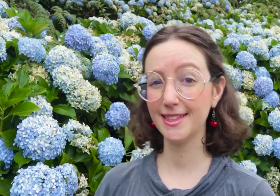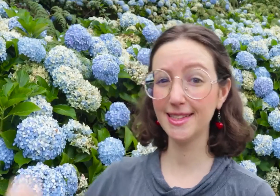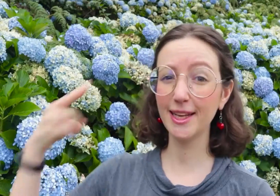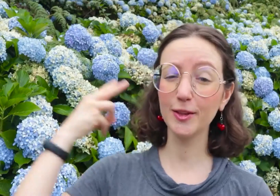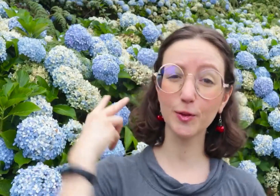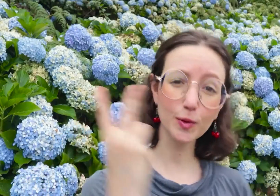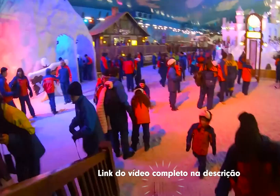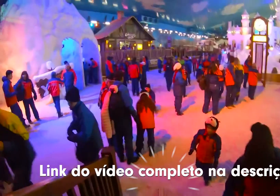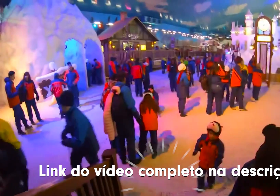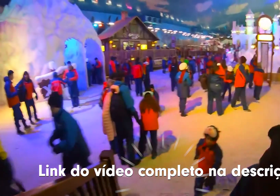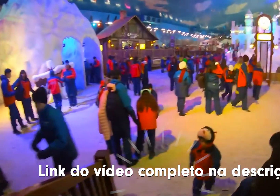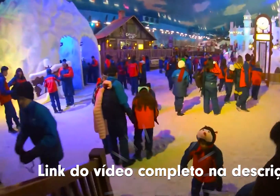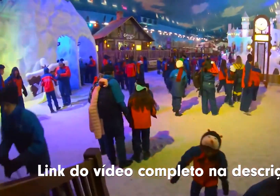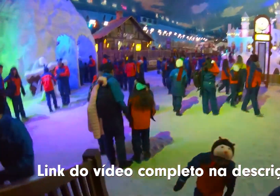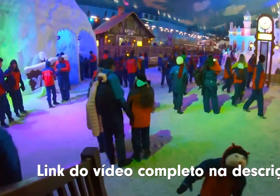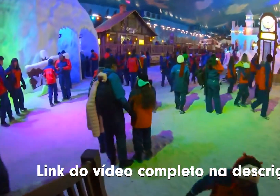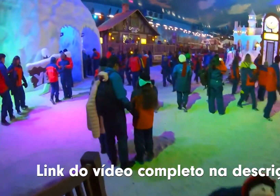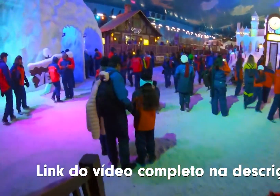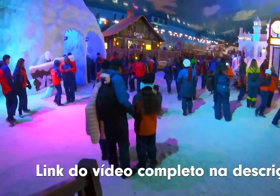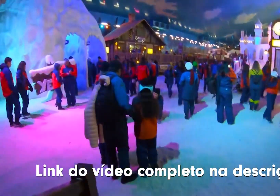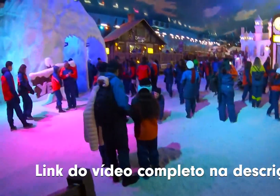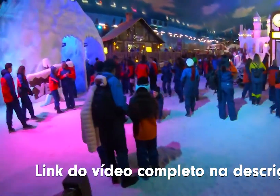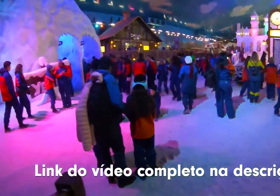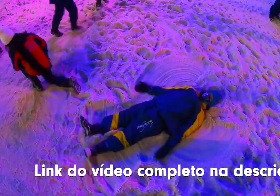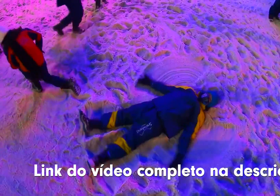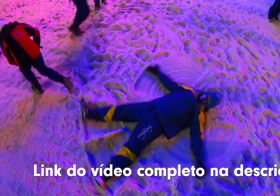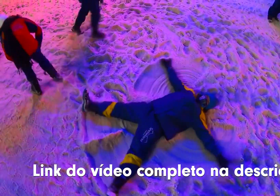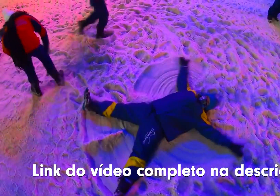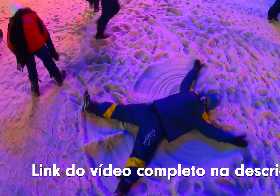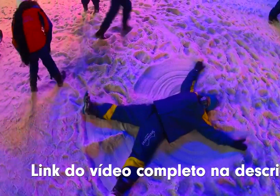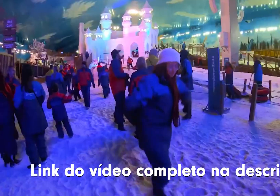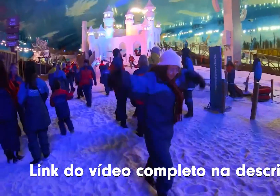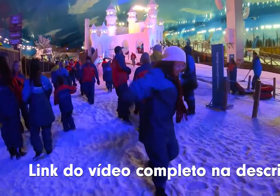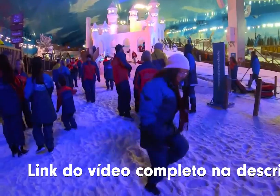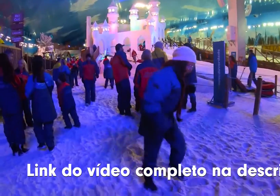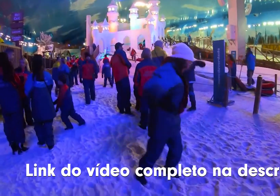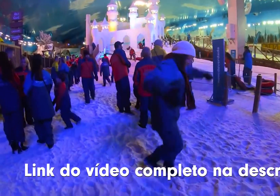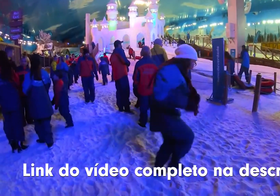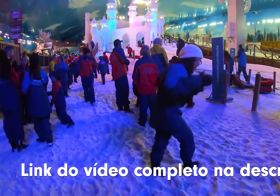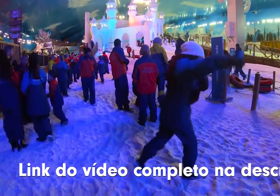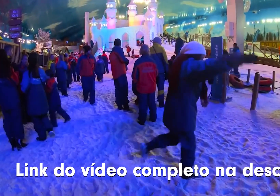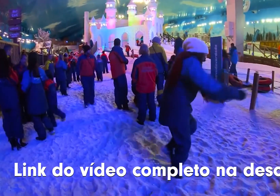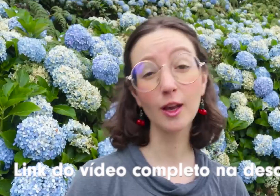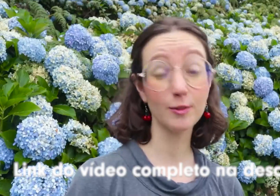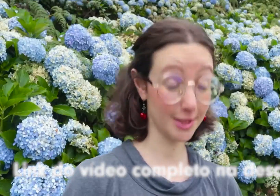the storm is ok, so you prefer closed attractions covered there are many here in